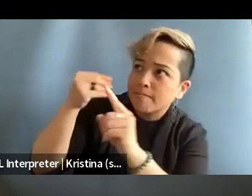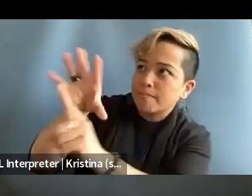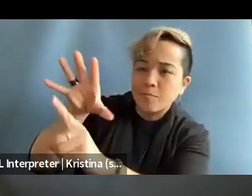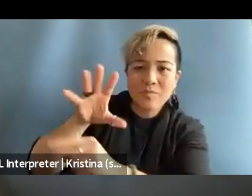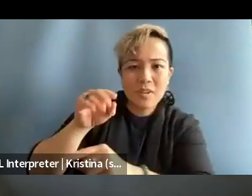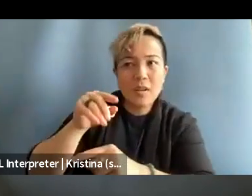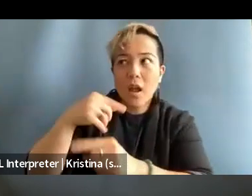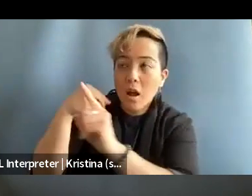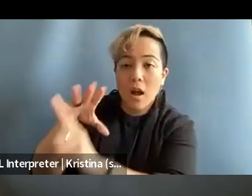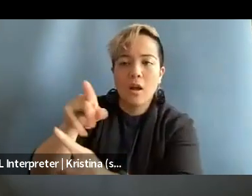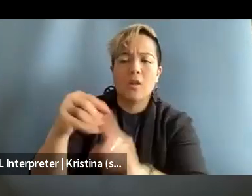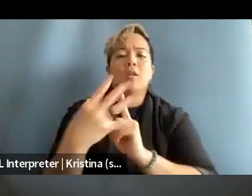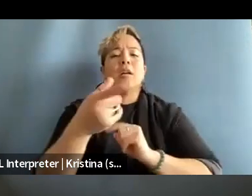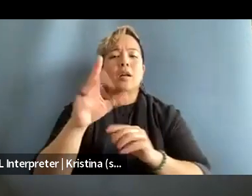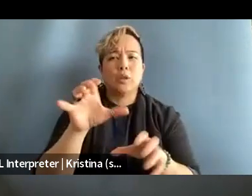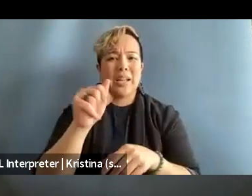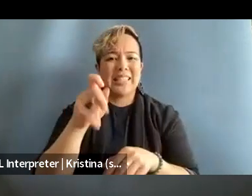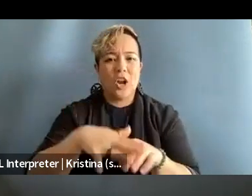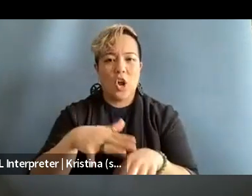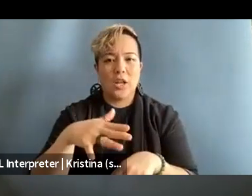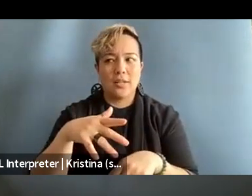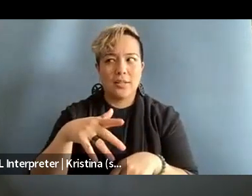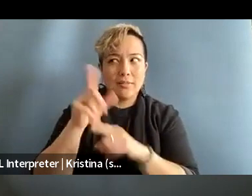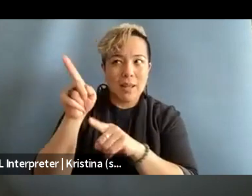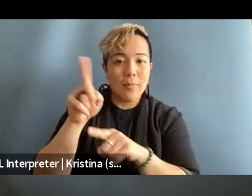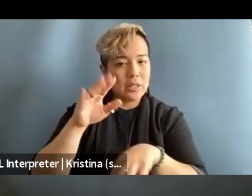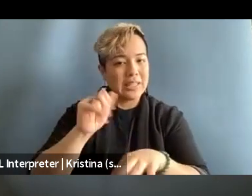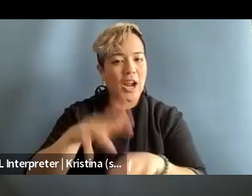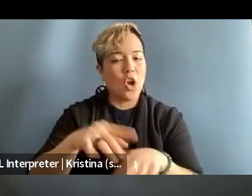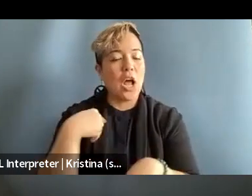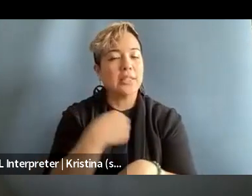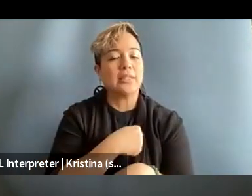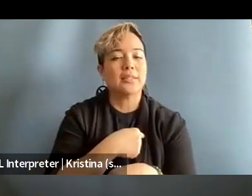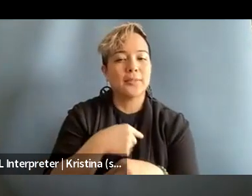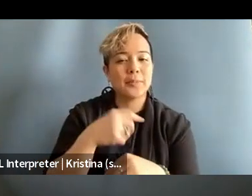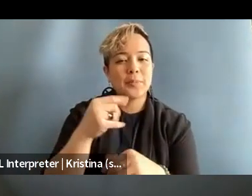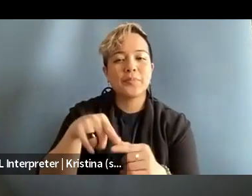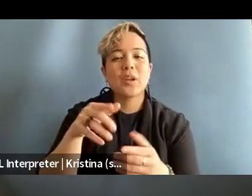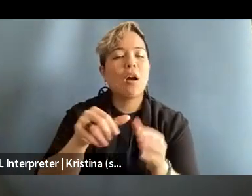And so I just think there needs to be better, you know, speaking of things, these misconceptions about journalism,